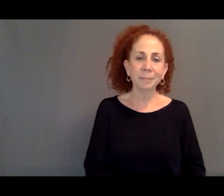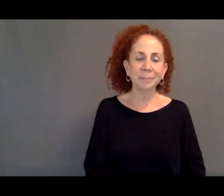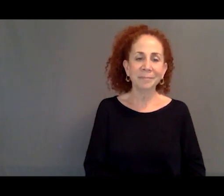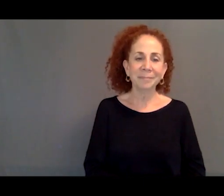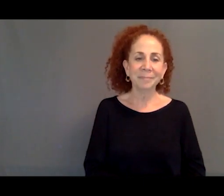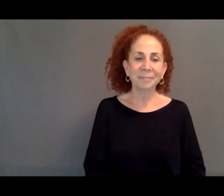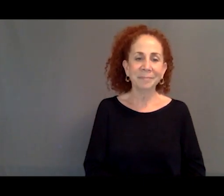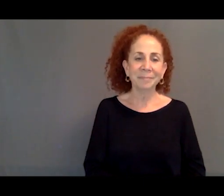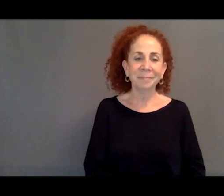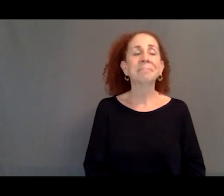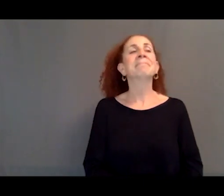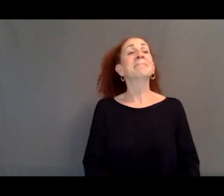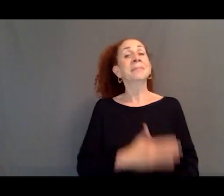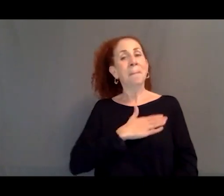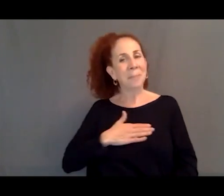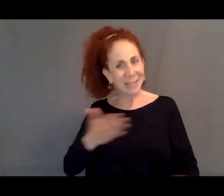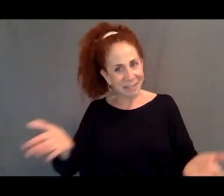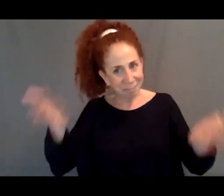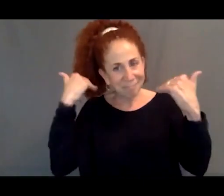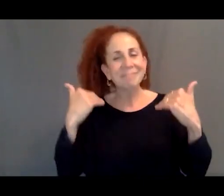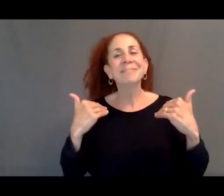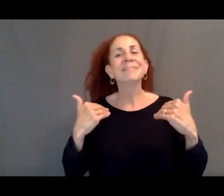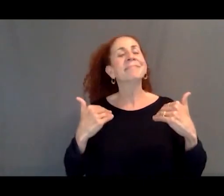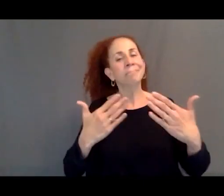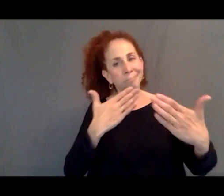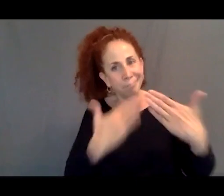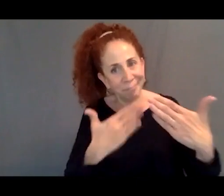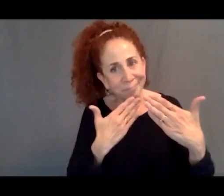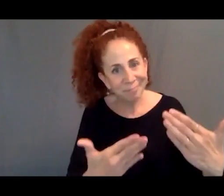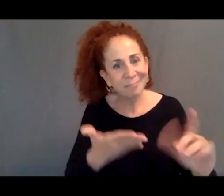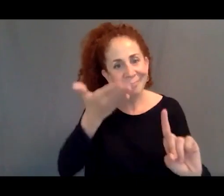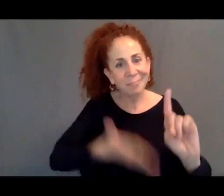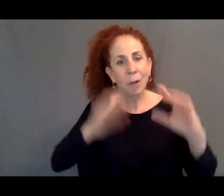Please, join me in thanking Professor Jones-Correa